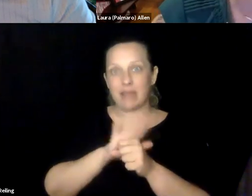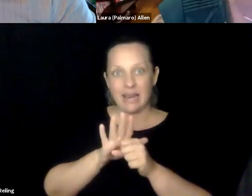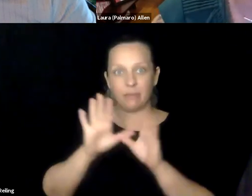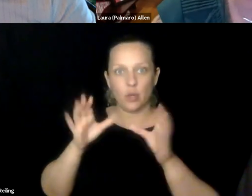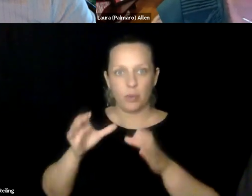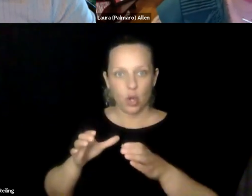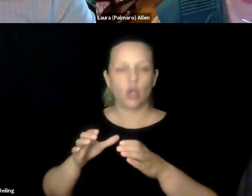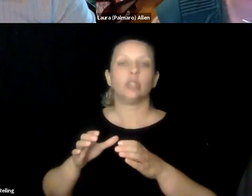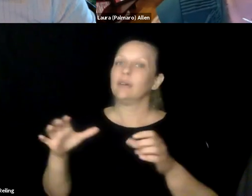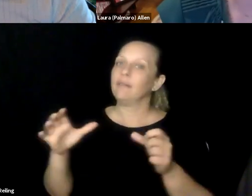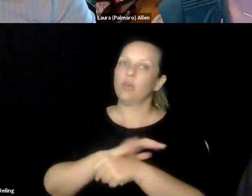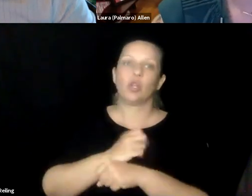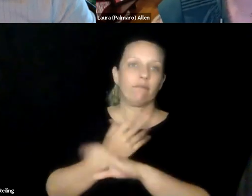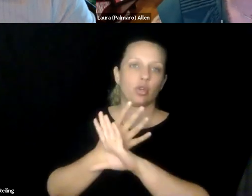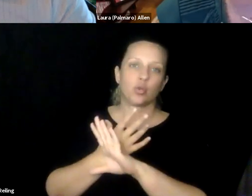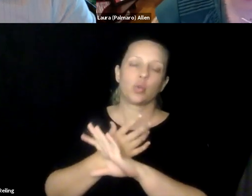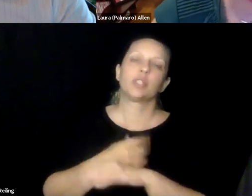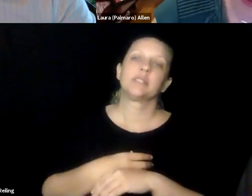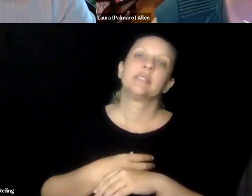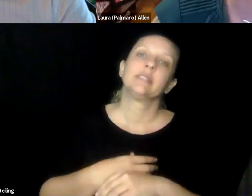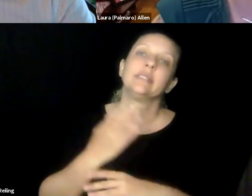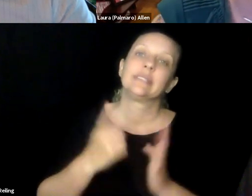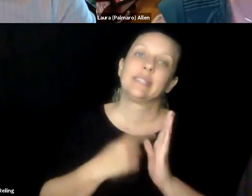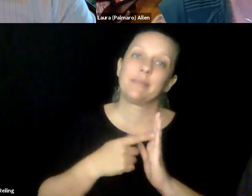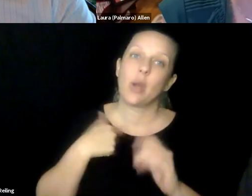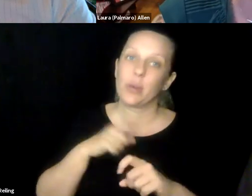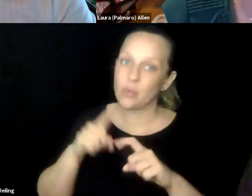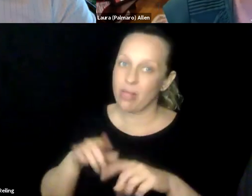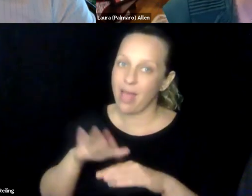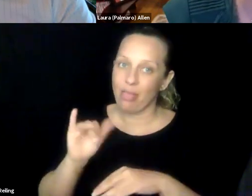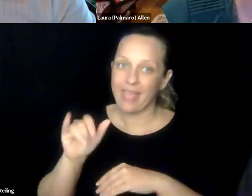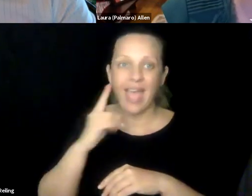Chrome, or Google Meet, I know in this past year and a half in the pandemic